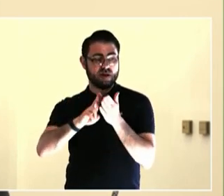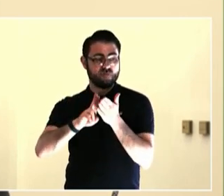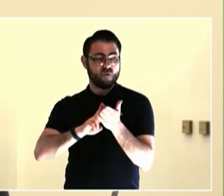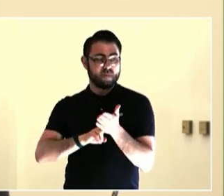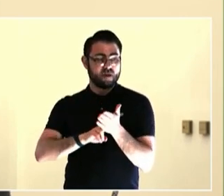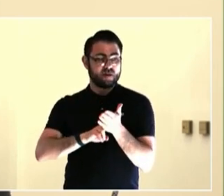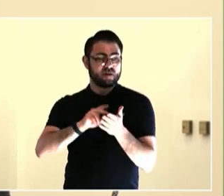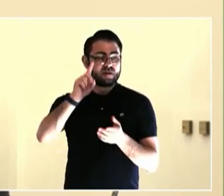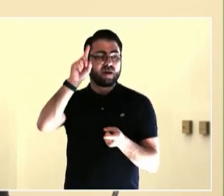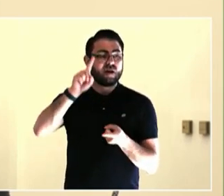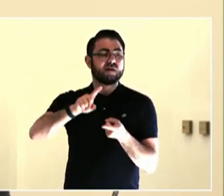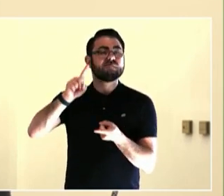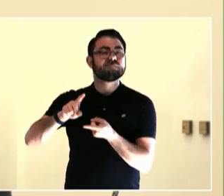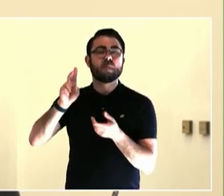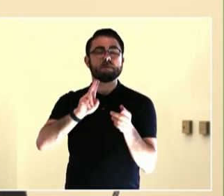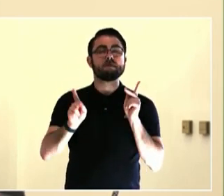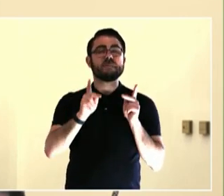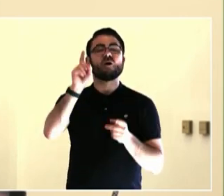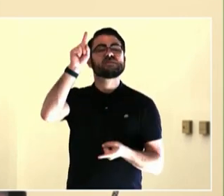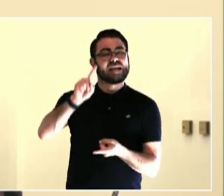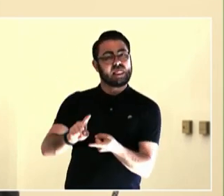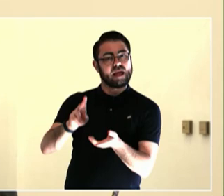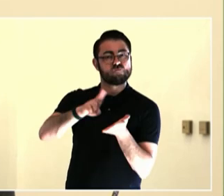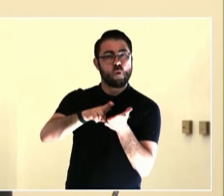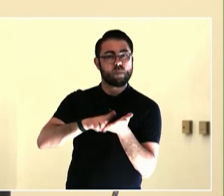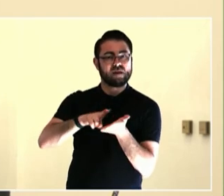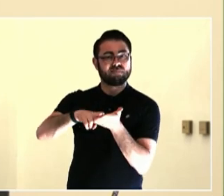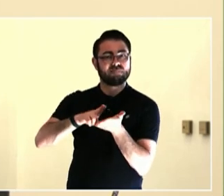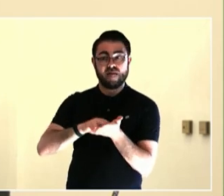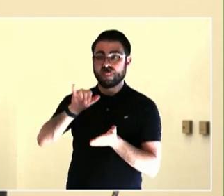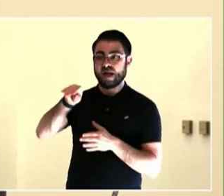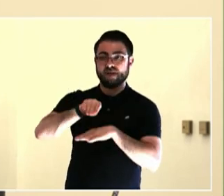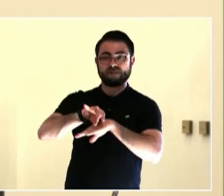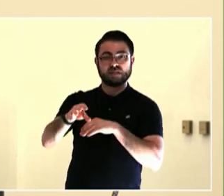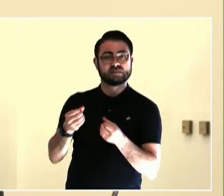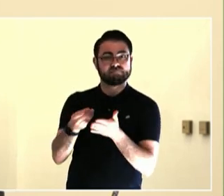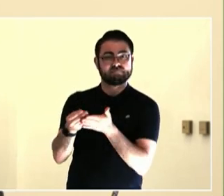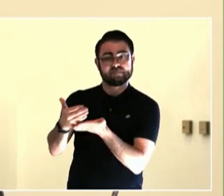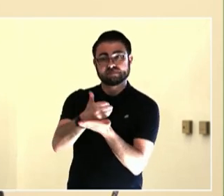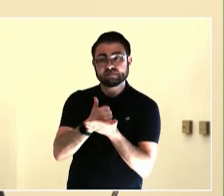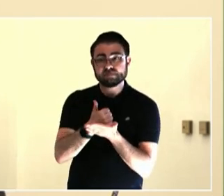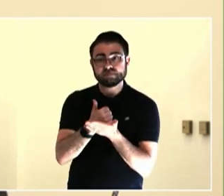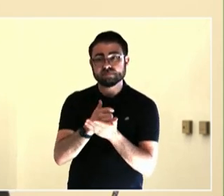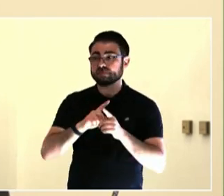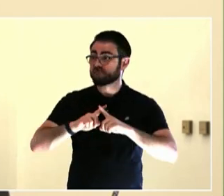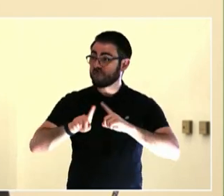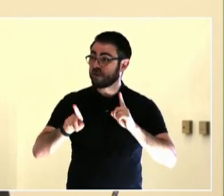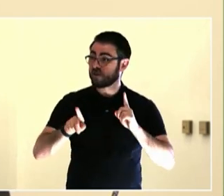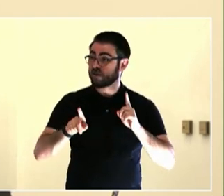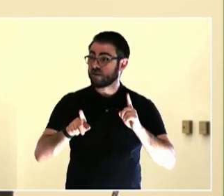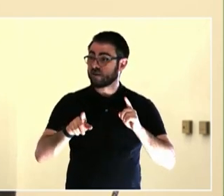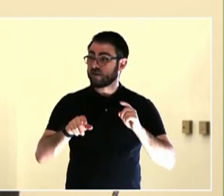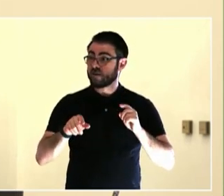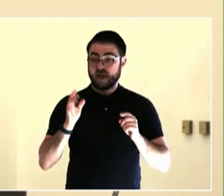But when you sit down and talk to young people, they know what's going on. They feel it.